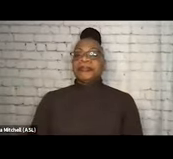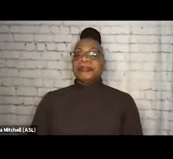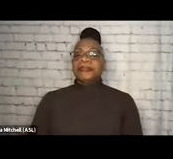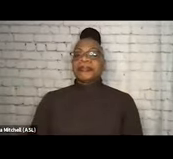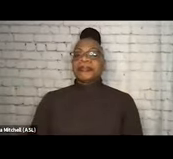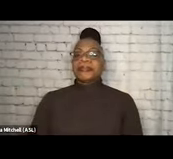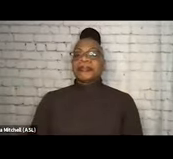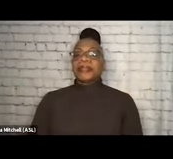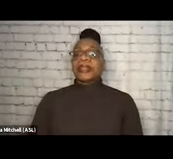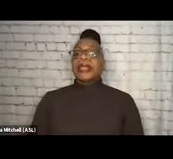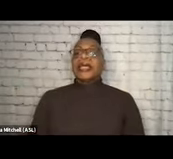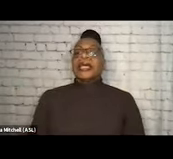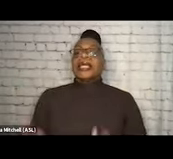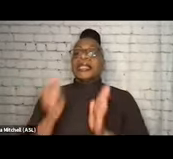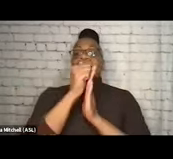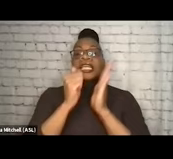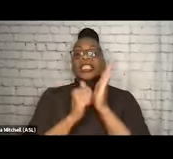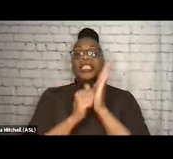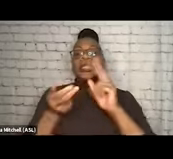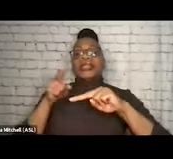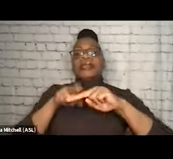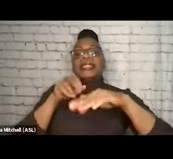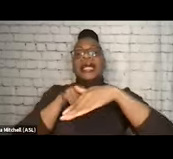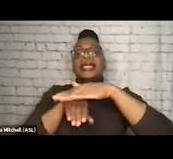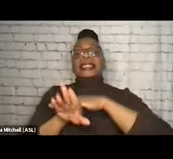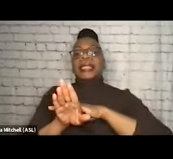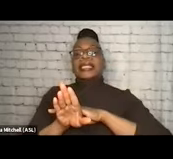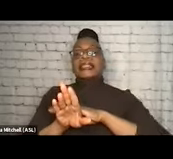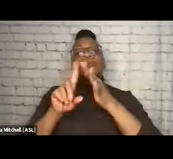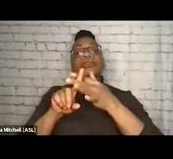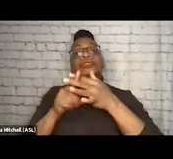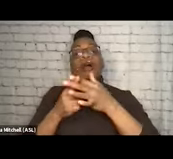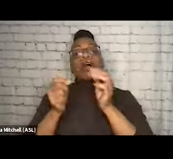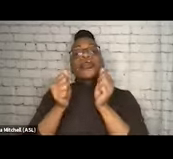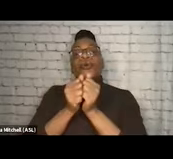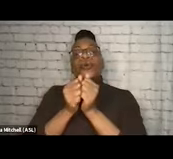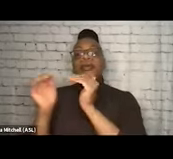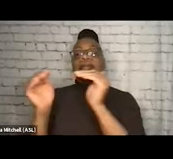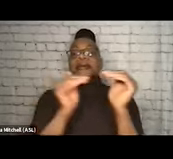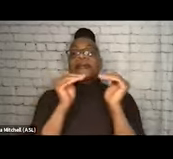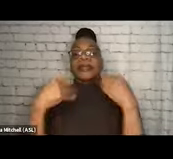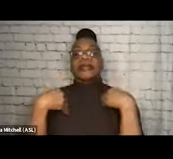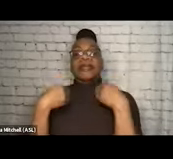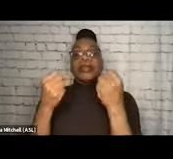So again, agenda, increasing access to, actually we're gonna start with peer recovery organizations and providers.